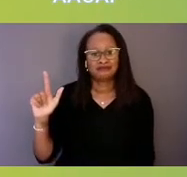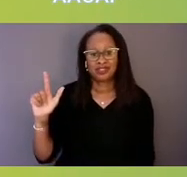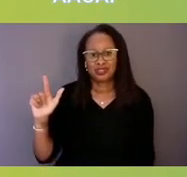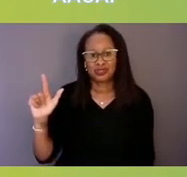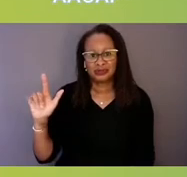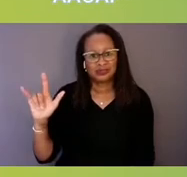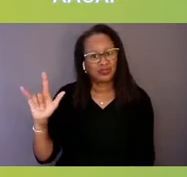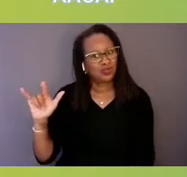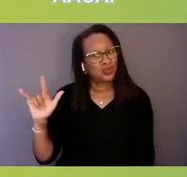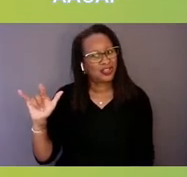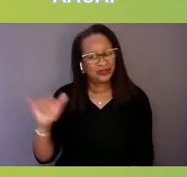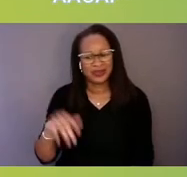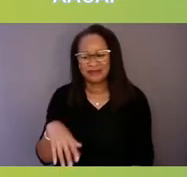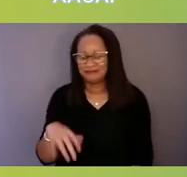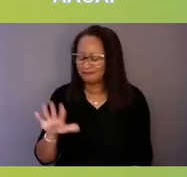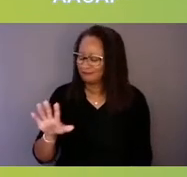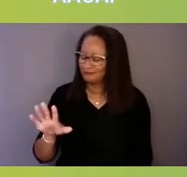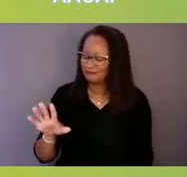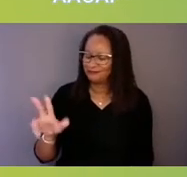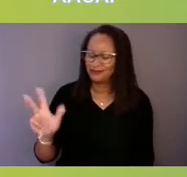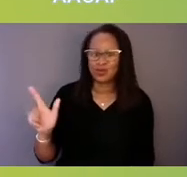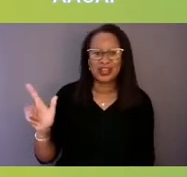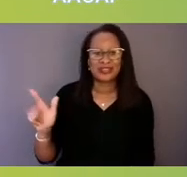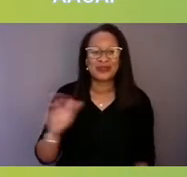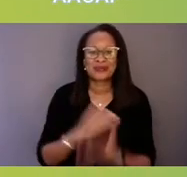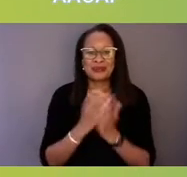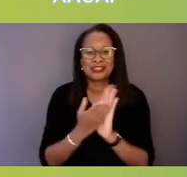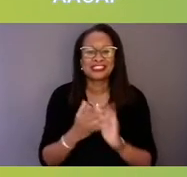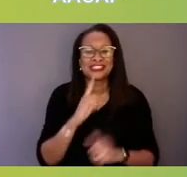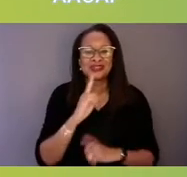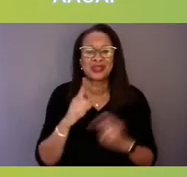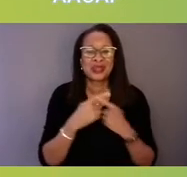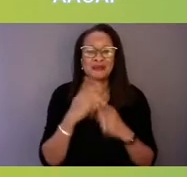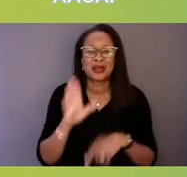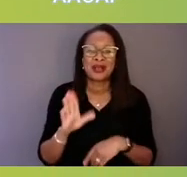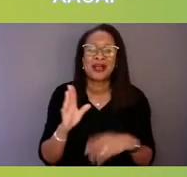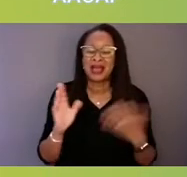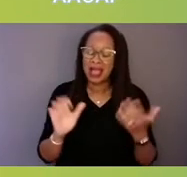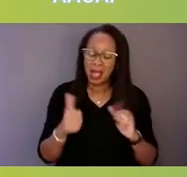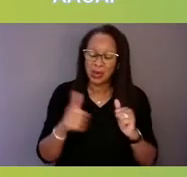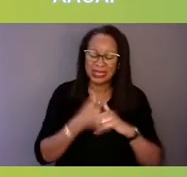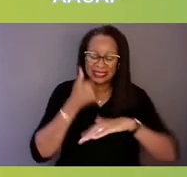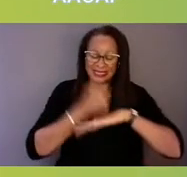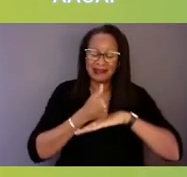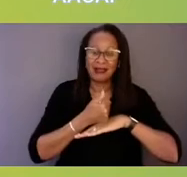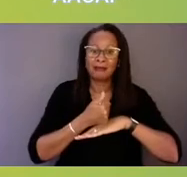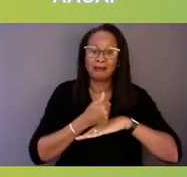and really how he is framing and prioritizing mental health. As part of his State of the Union address,